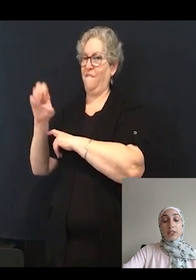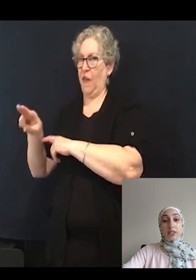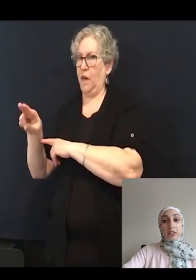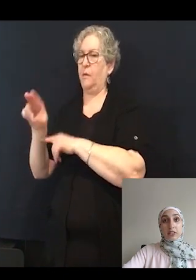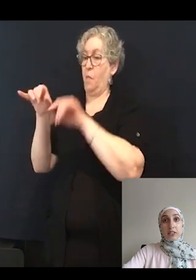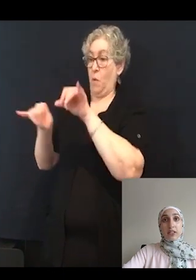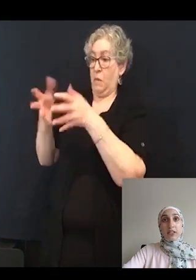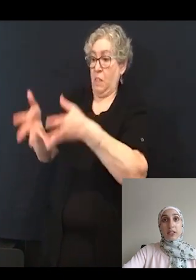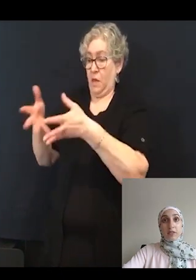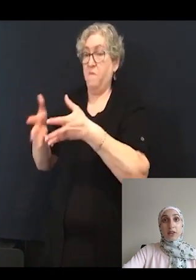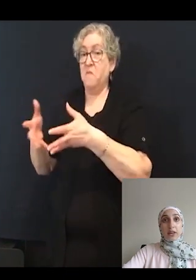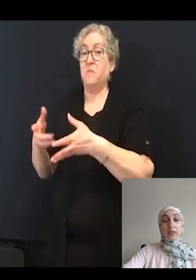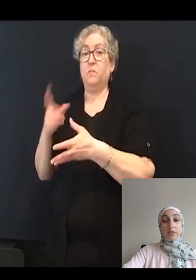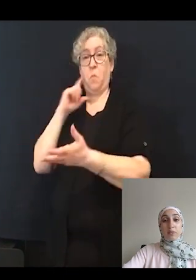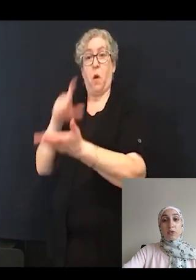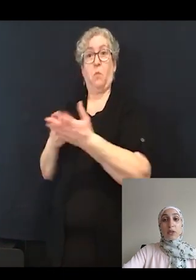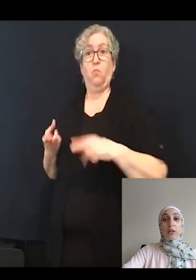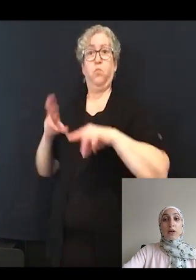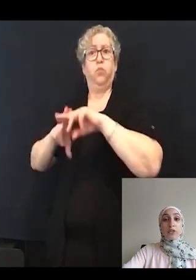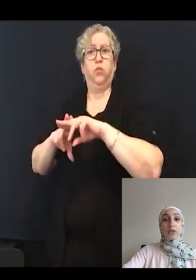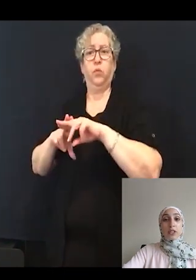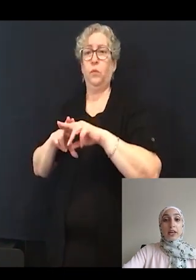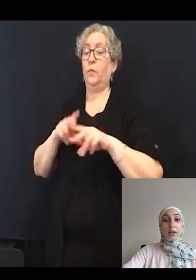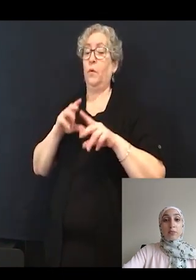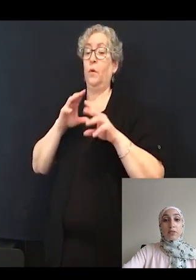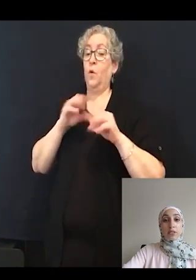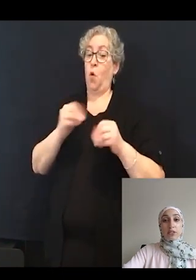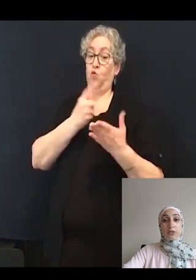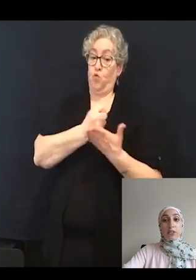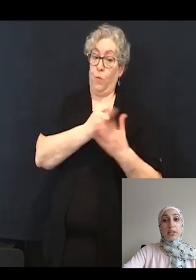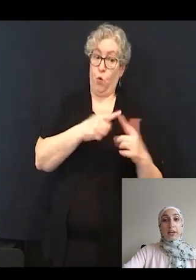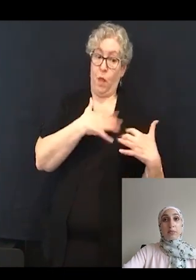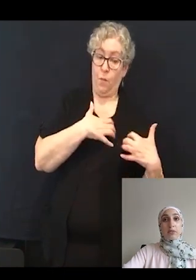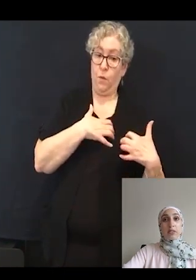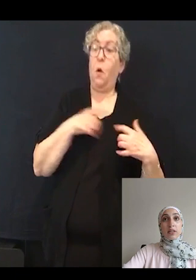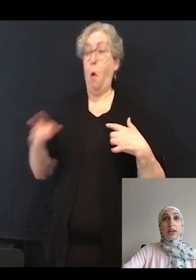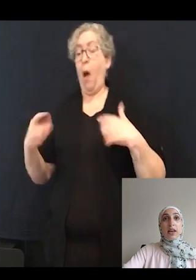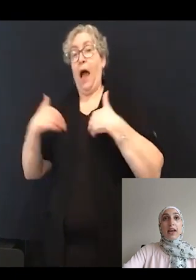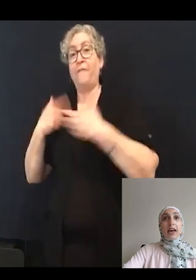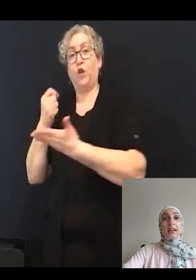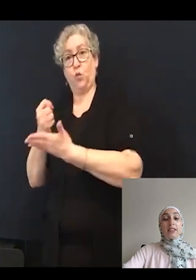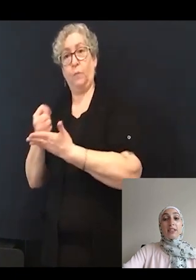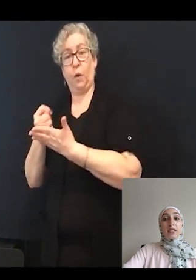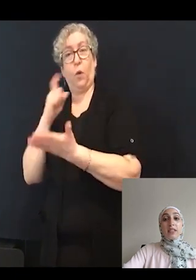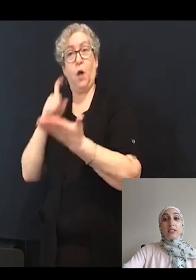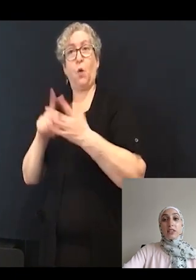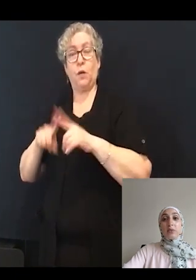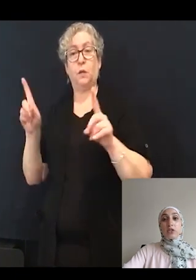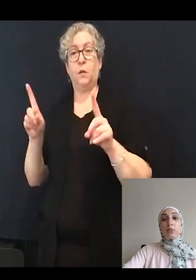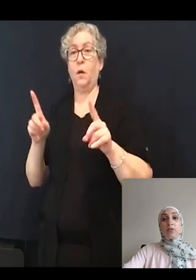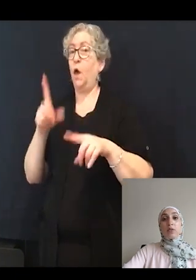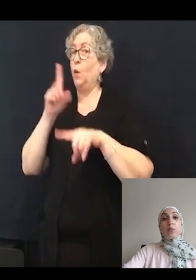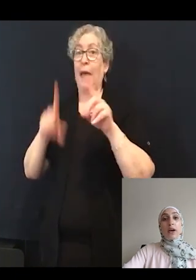significant between untreated animals and treated animals, and it's indistinguishable from wild type.